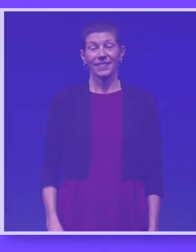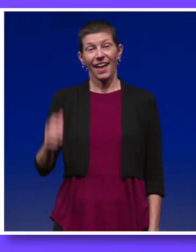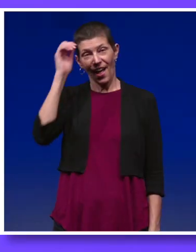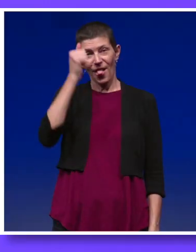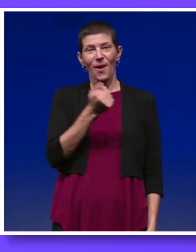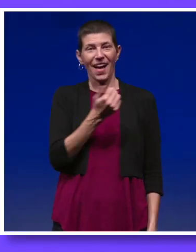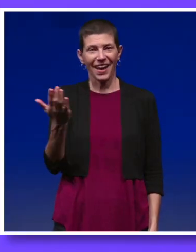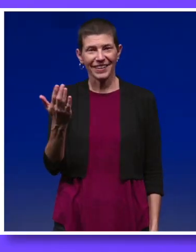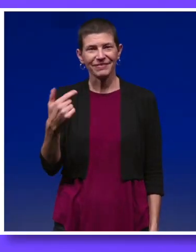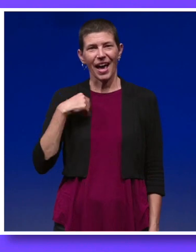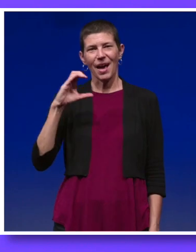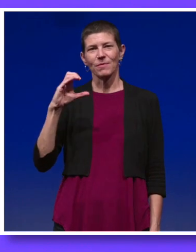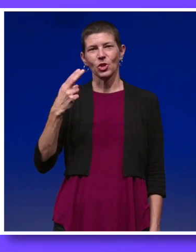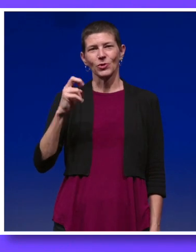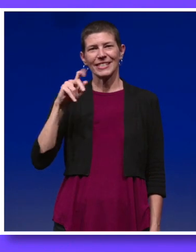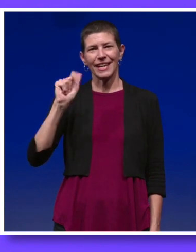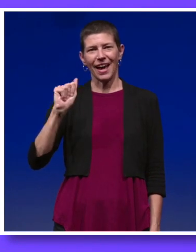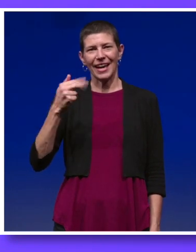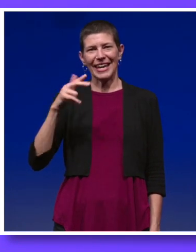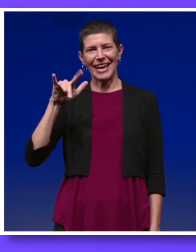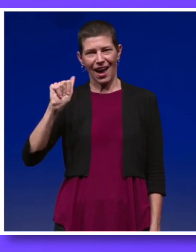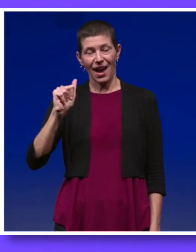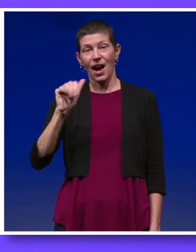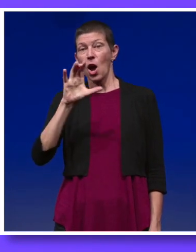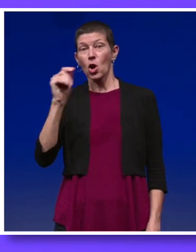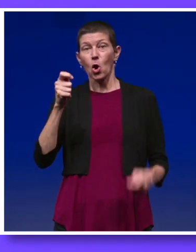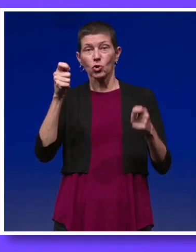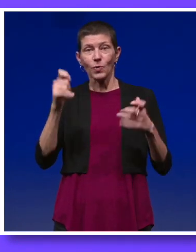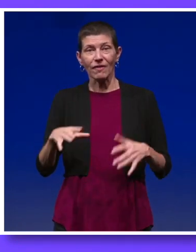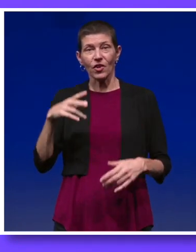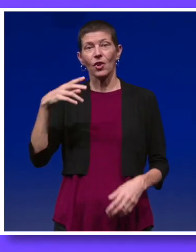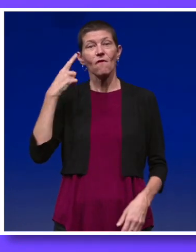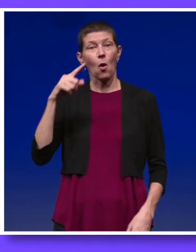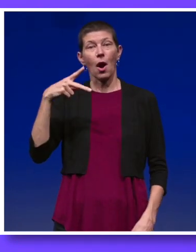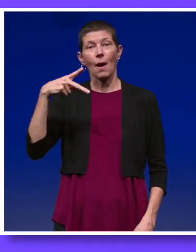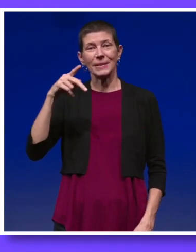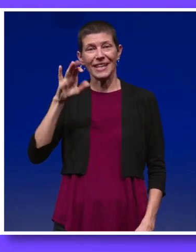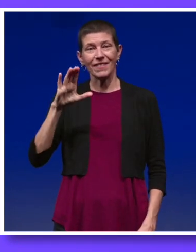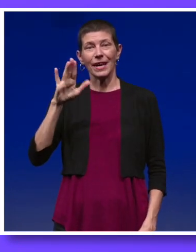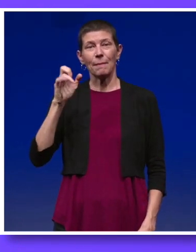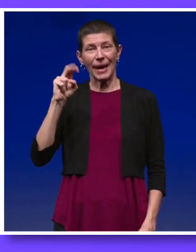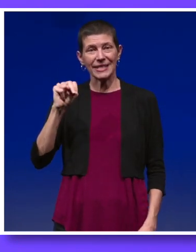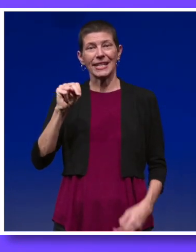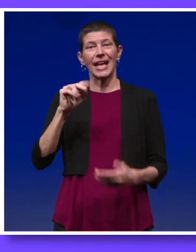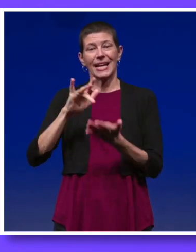Aloha, I'm Christina Higa, the Co-Director of the Pacific Basin Telehealth Resource Center.